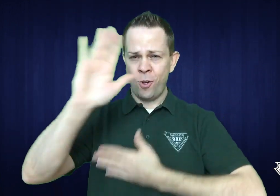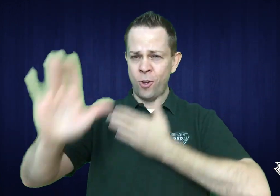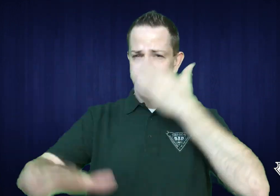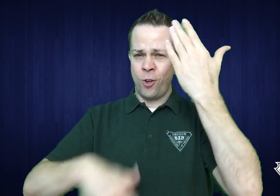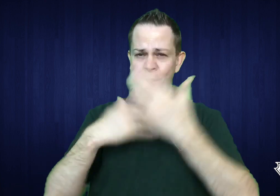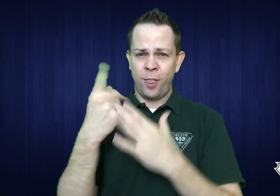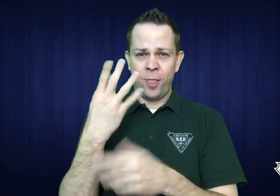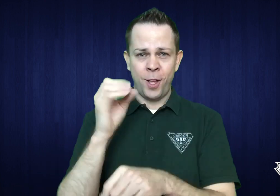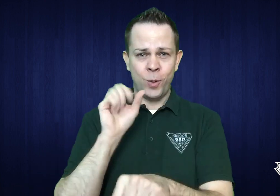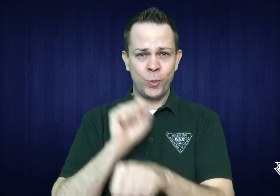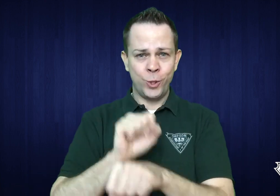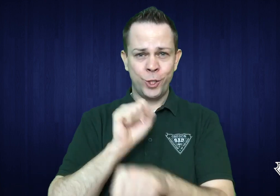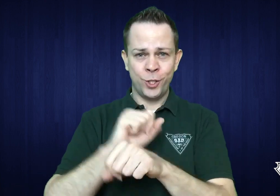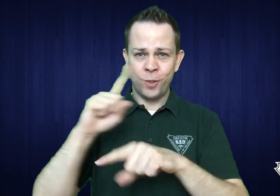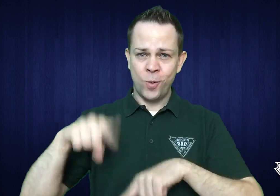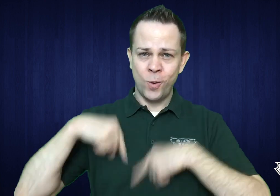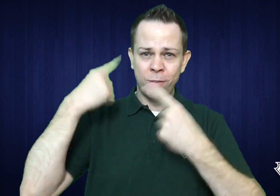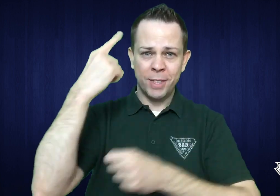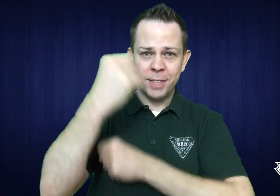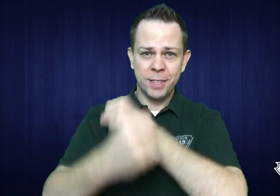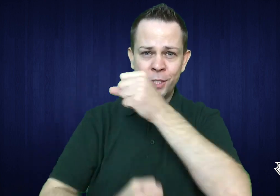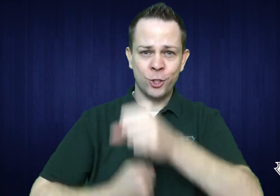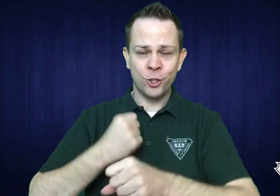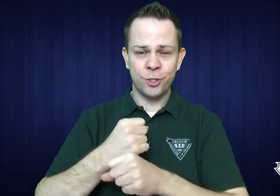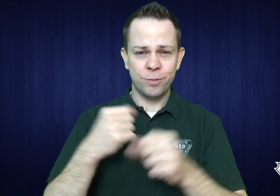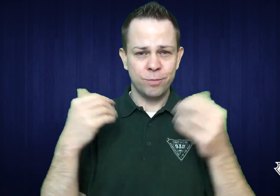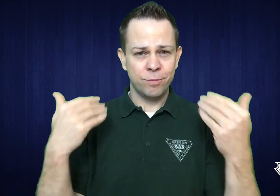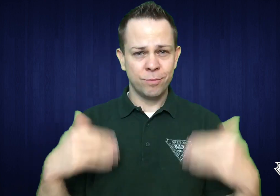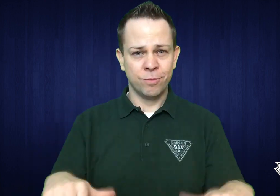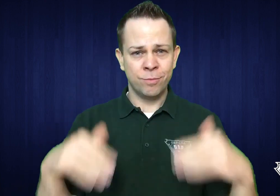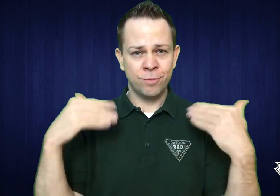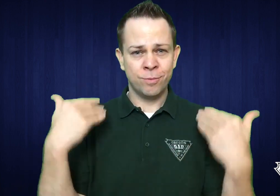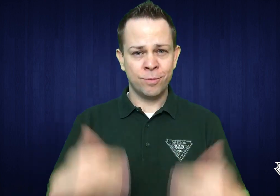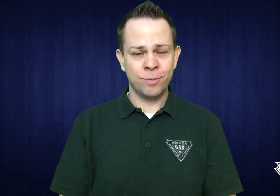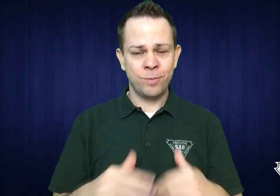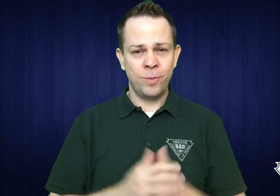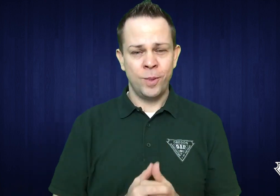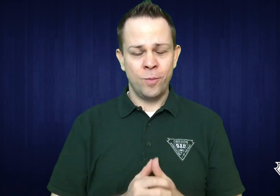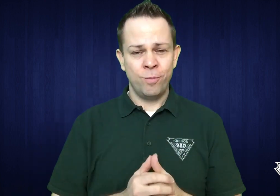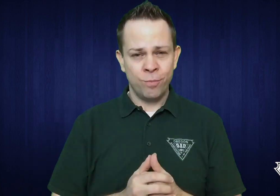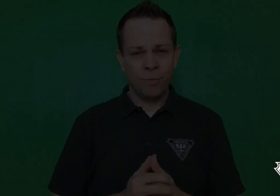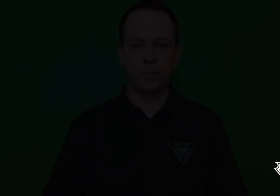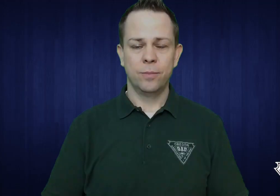There really has been an amazing amount of work done this year!